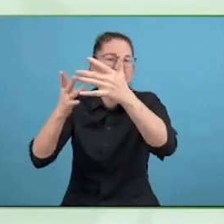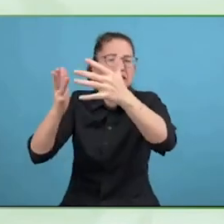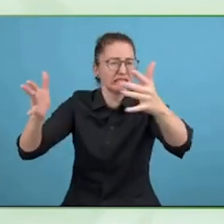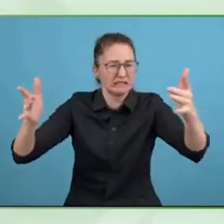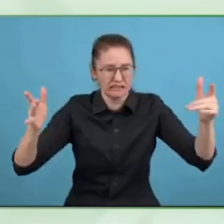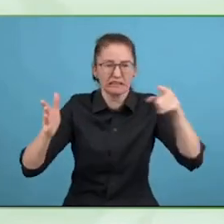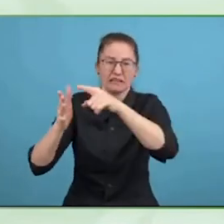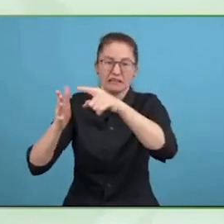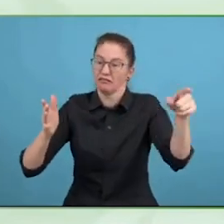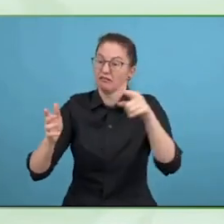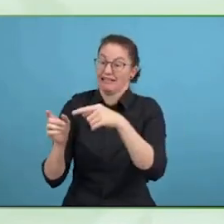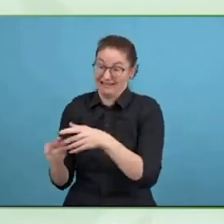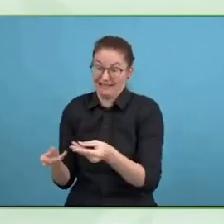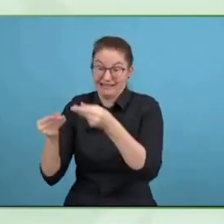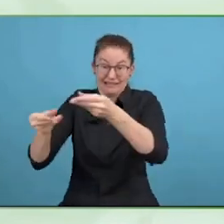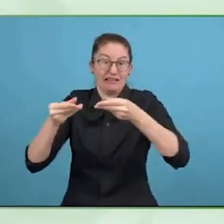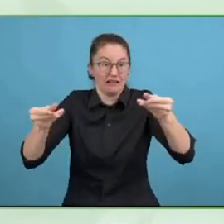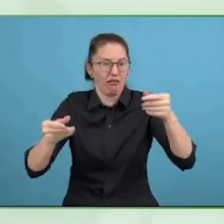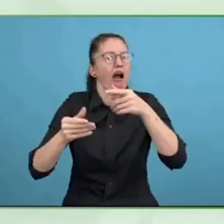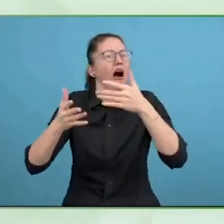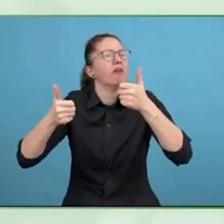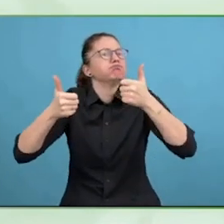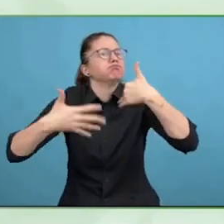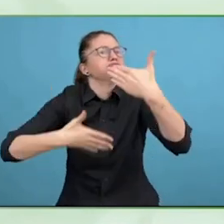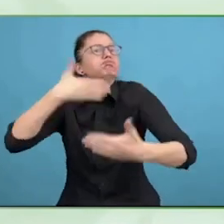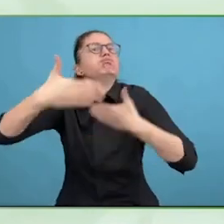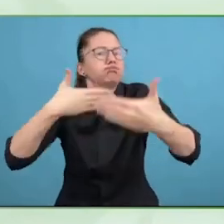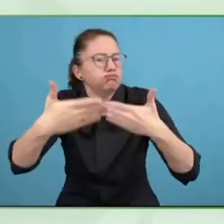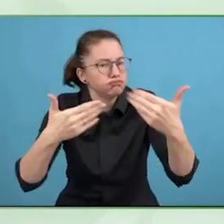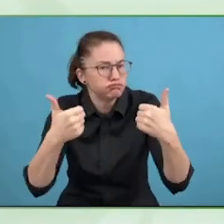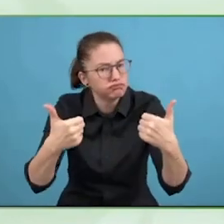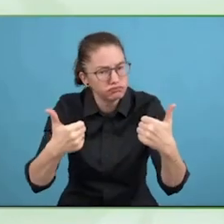none of us have got it right on property so perhaps we develop a